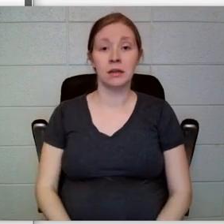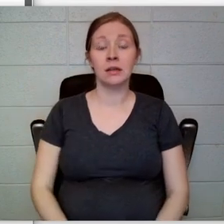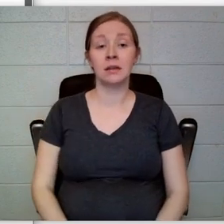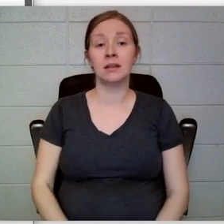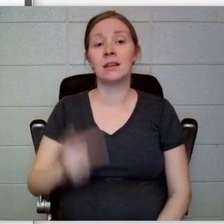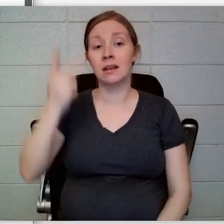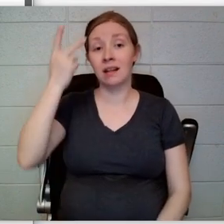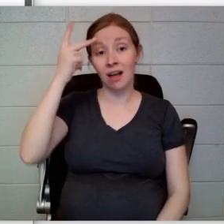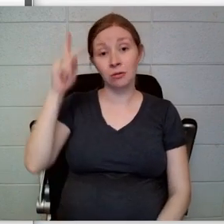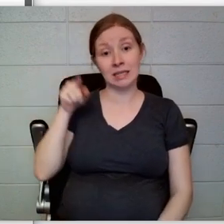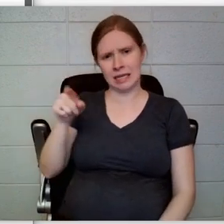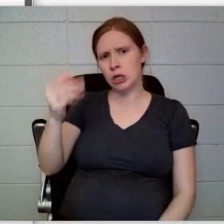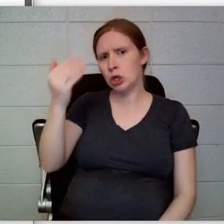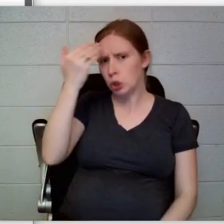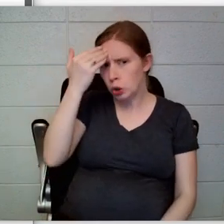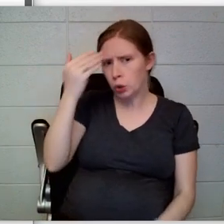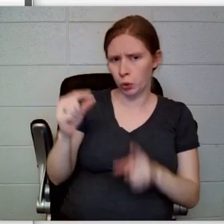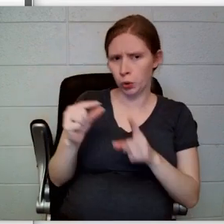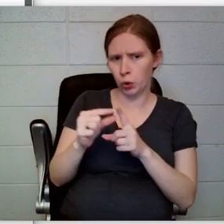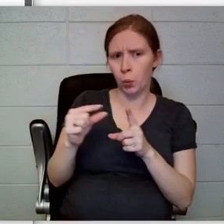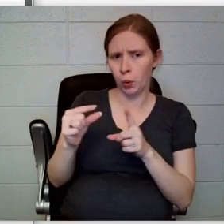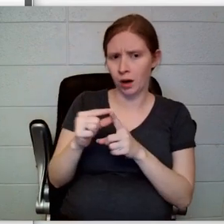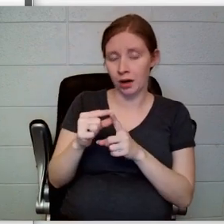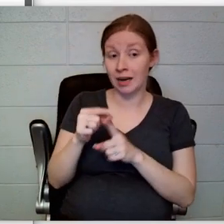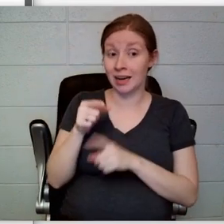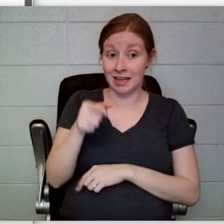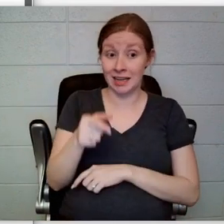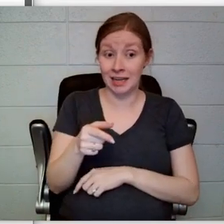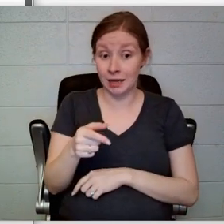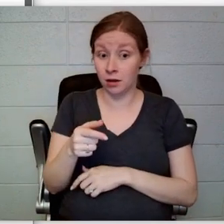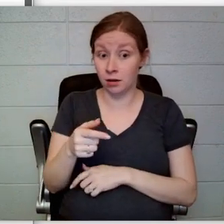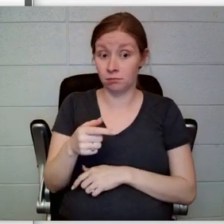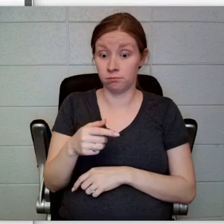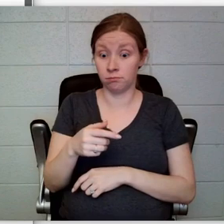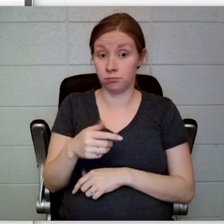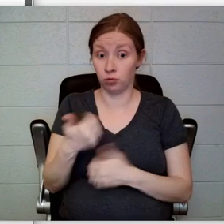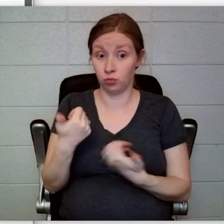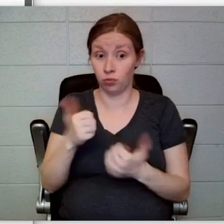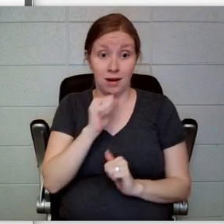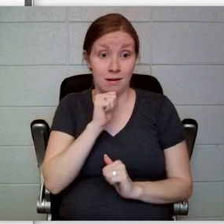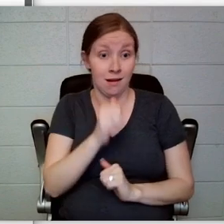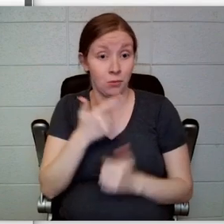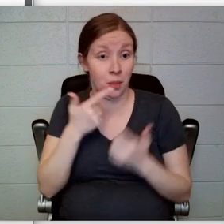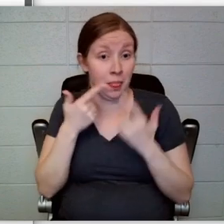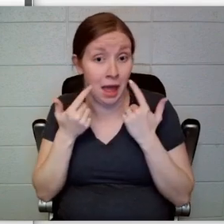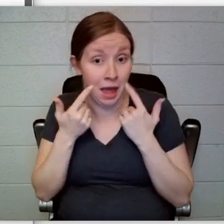“standoffish” and almost laughed out loud at Olaf’s incorrect use of it. But his face